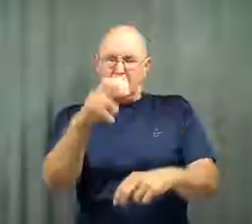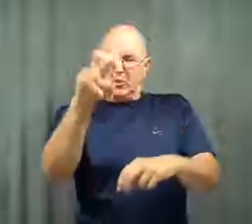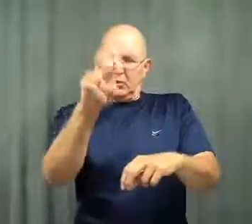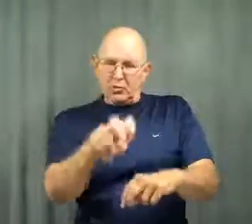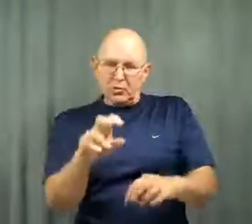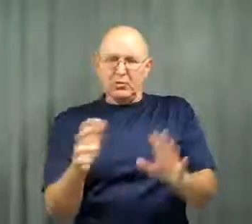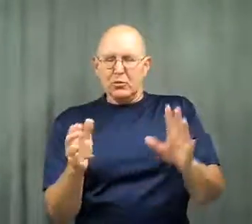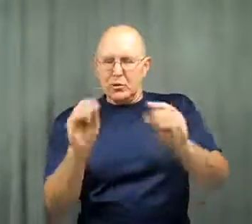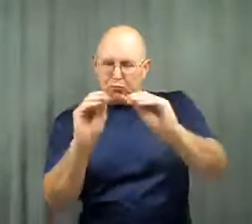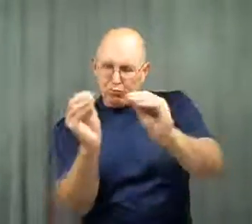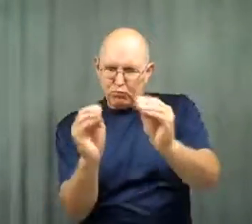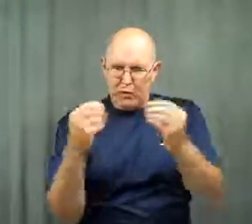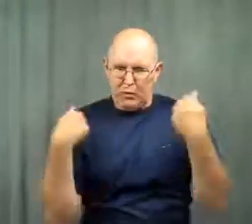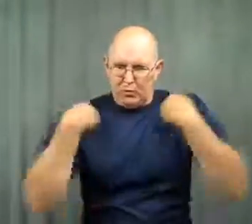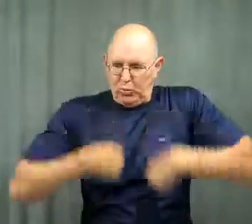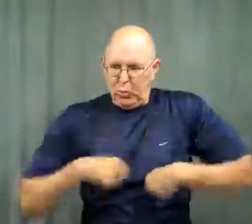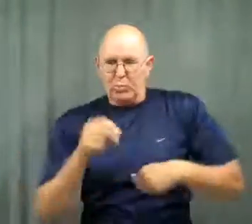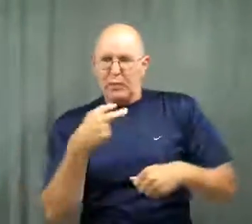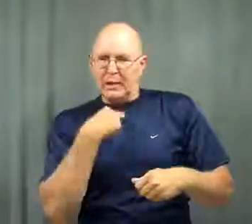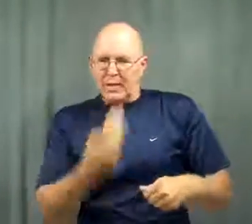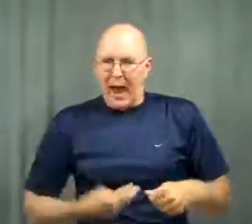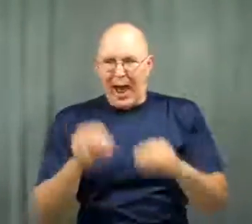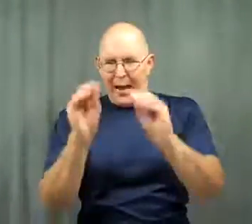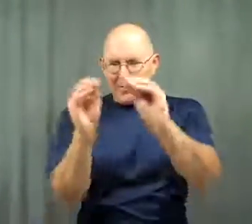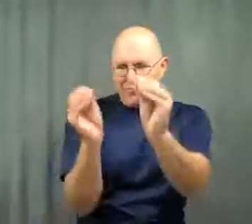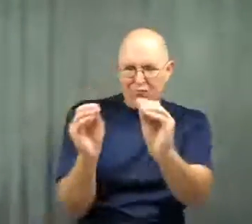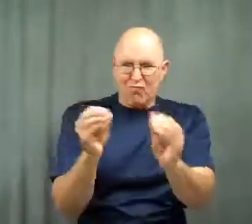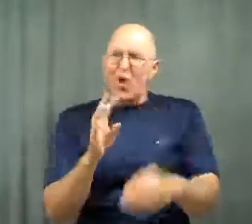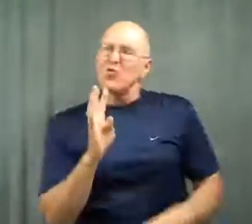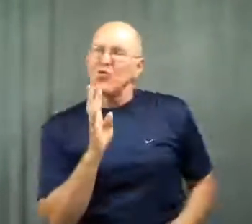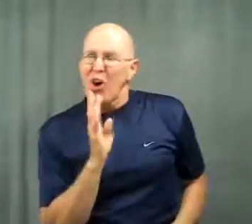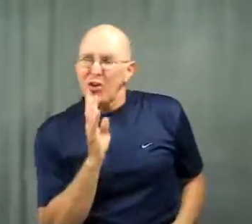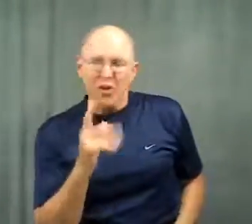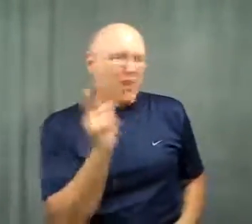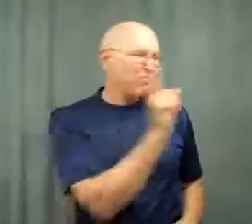He had a suit and tie on, she would fix him up, talk to him, then go into the house,